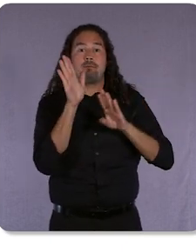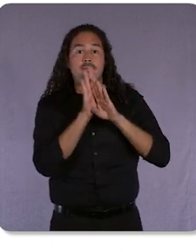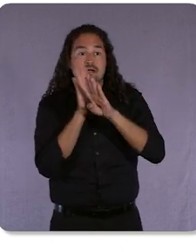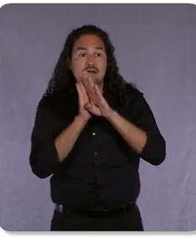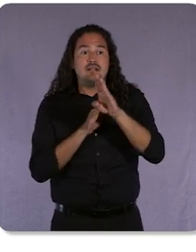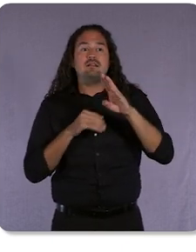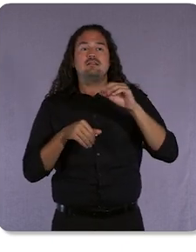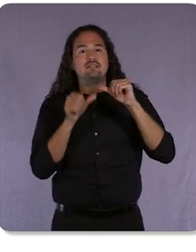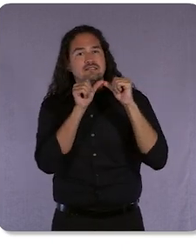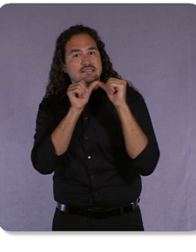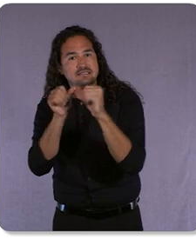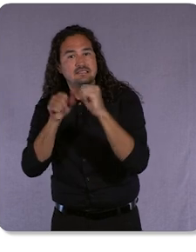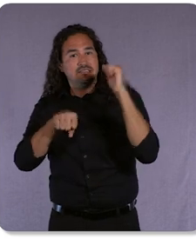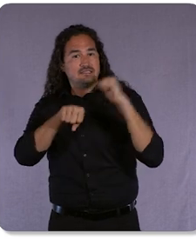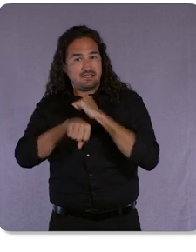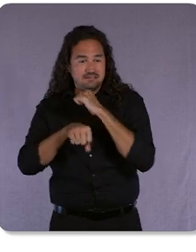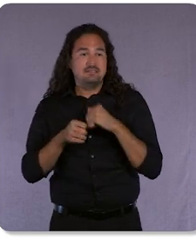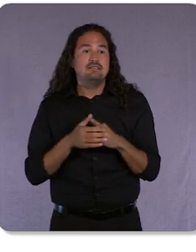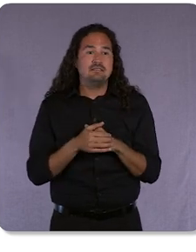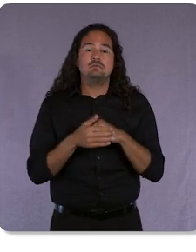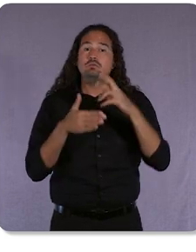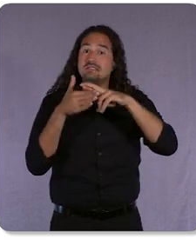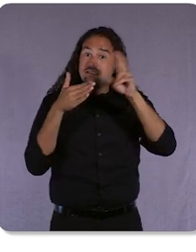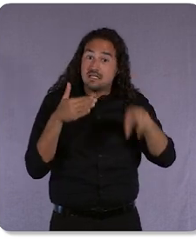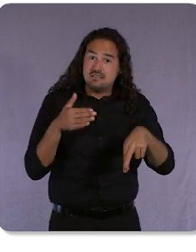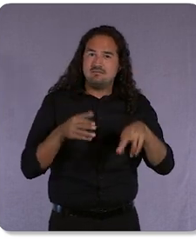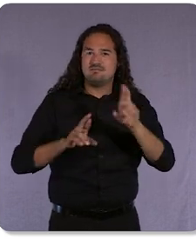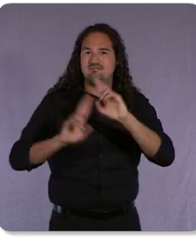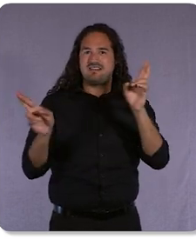That’s why we have: 29 expert speakers and 14 different